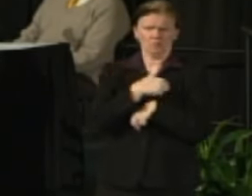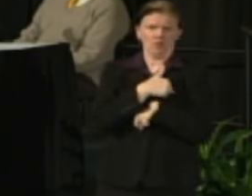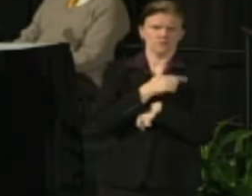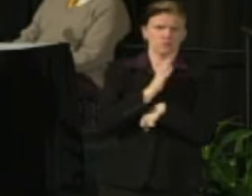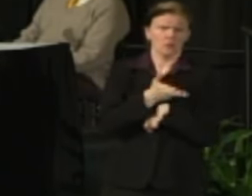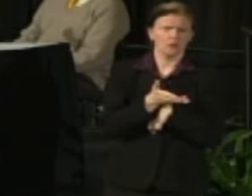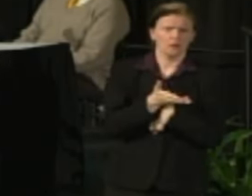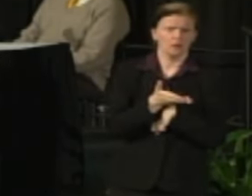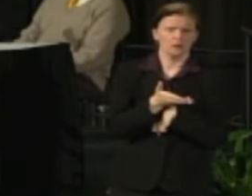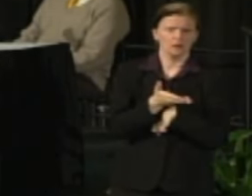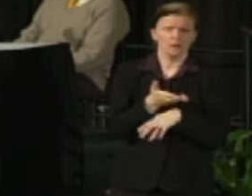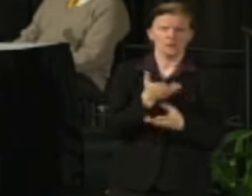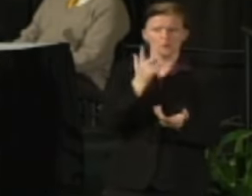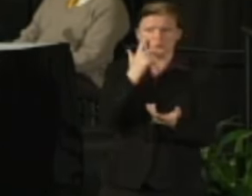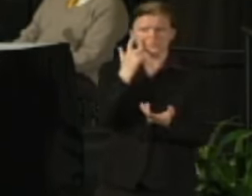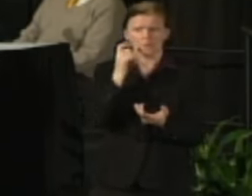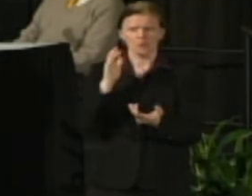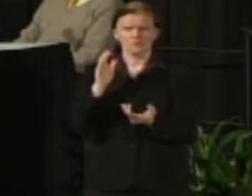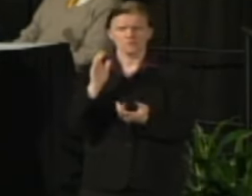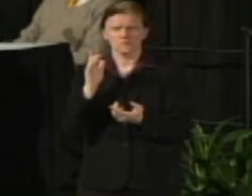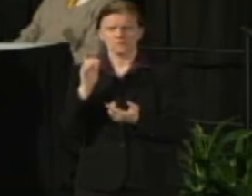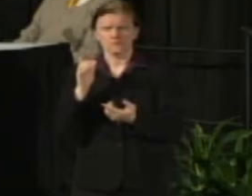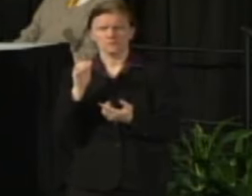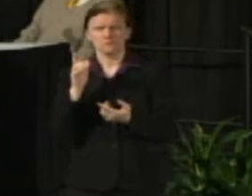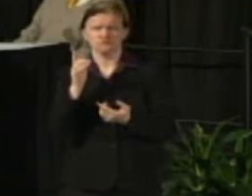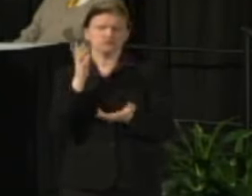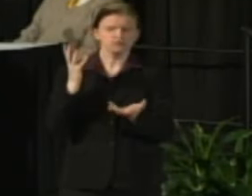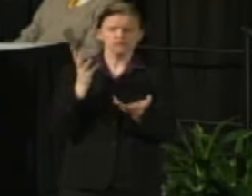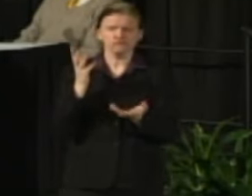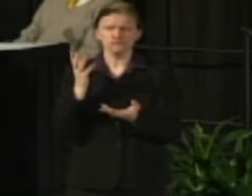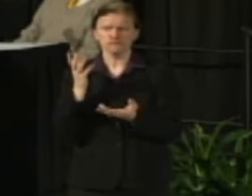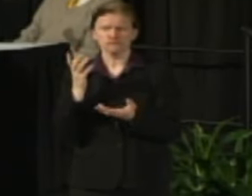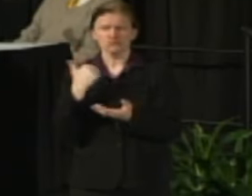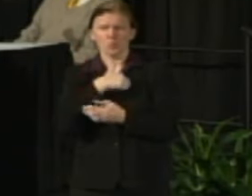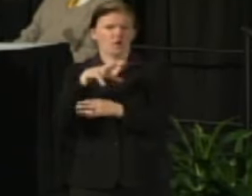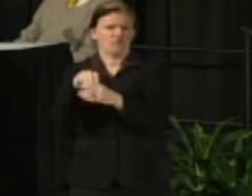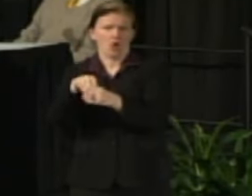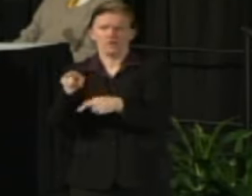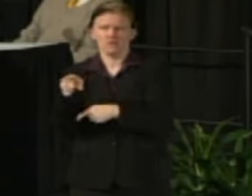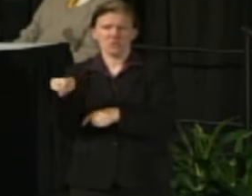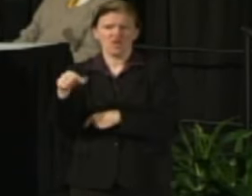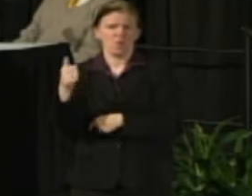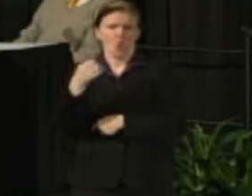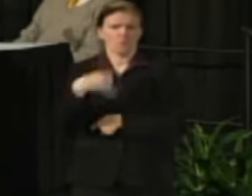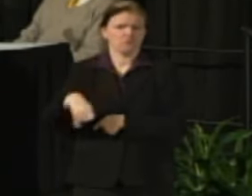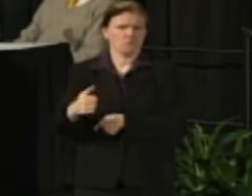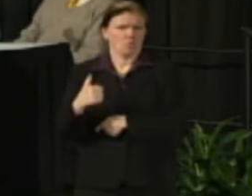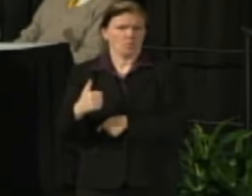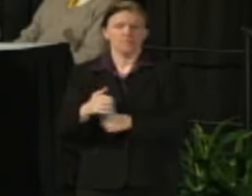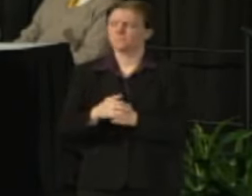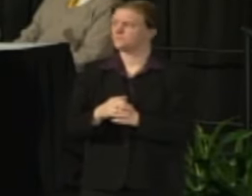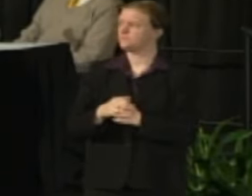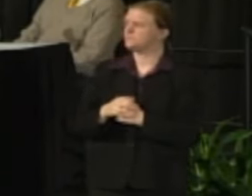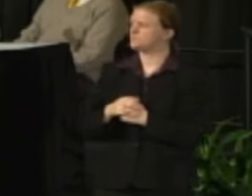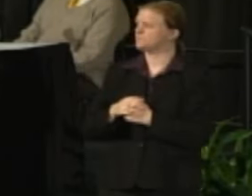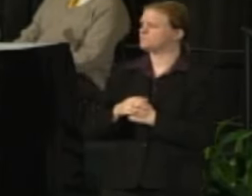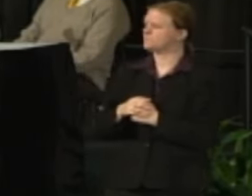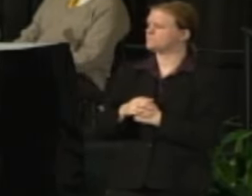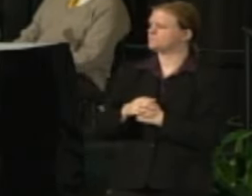so we would expect that we would be involved and have some opportunity for input and comment. And Jasmine your other question which is important